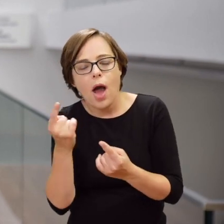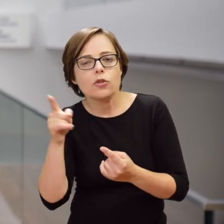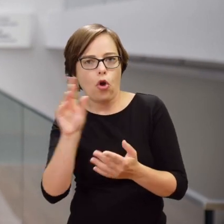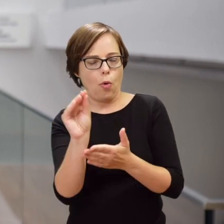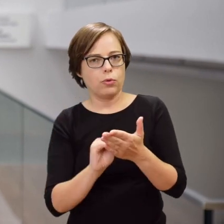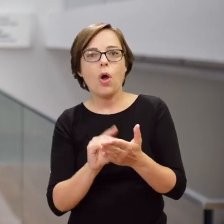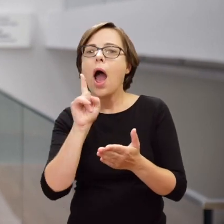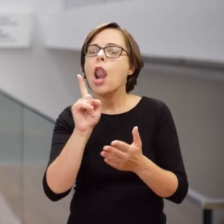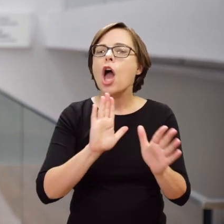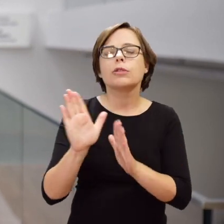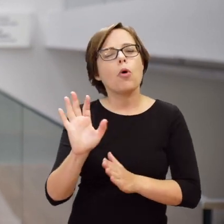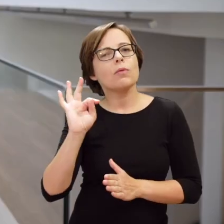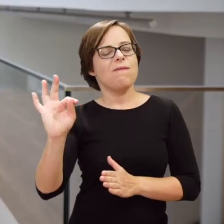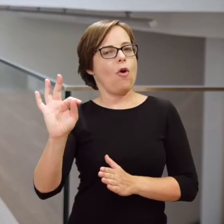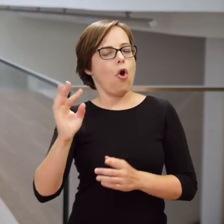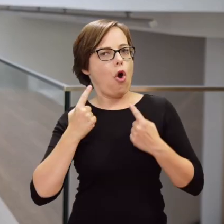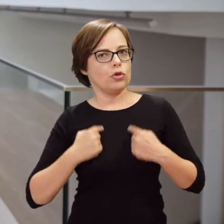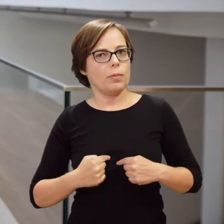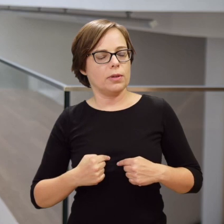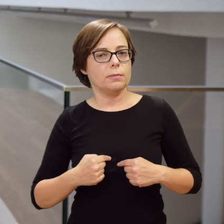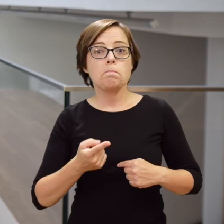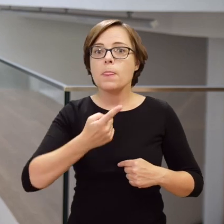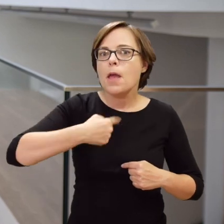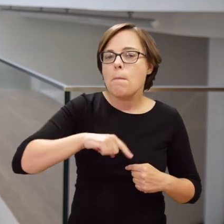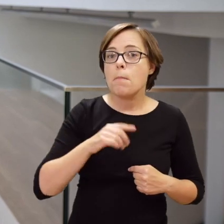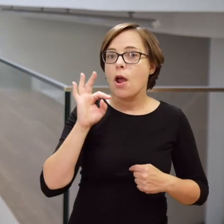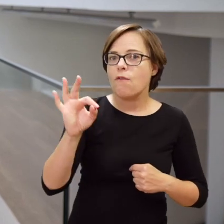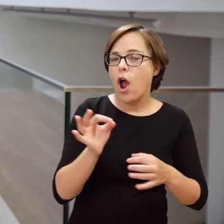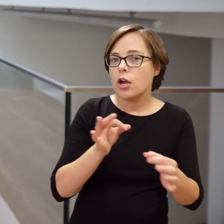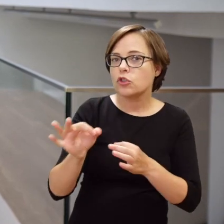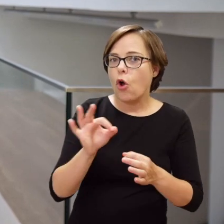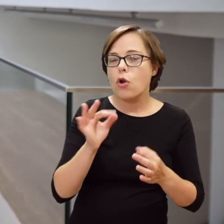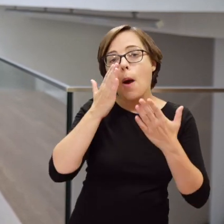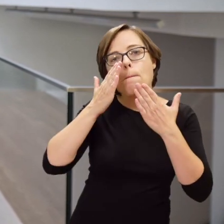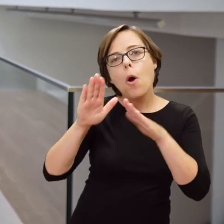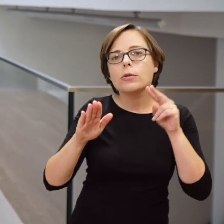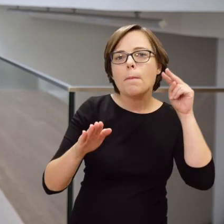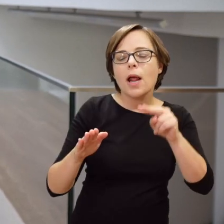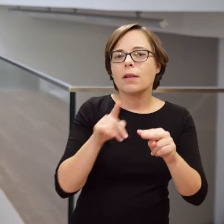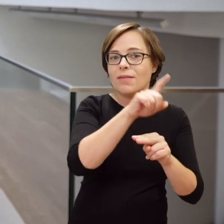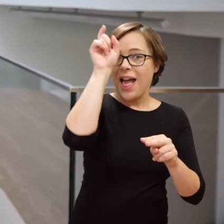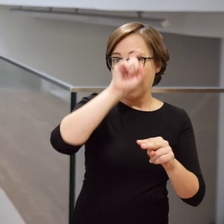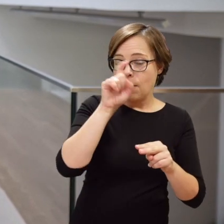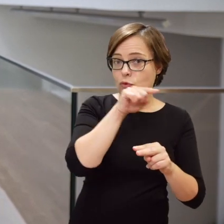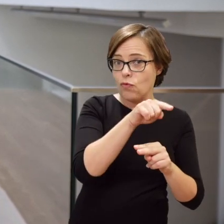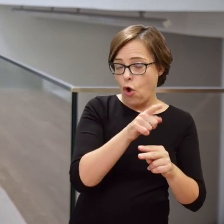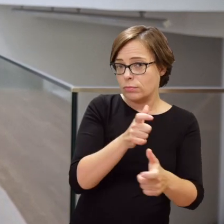their feelings, emotions and experiences in a very personal way. We avoid telling the story of civilians from the perspective of the German perpetrators.